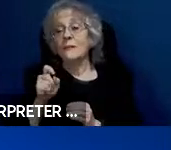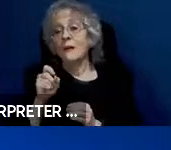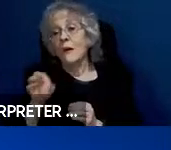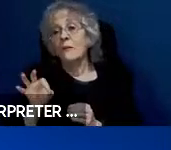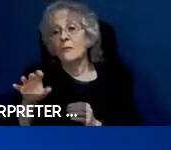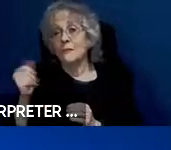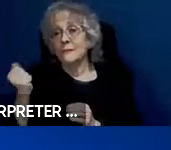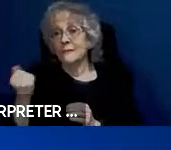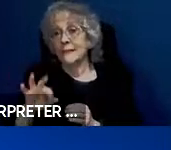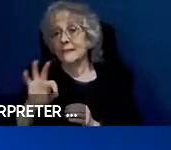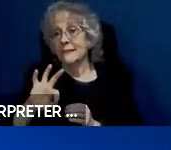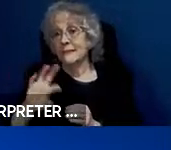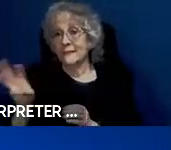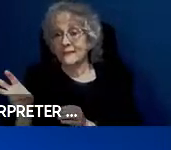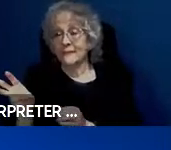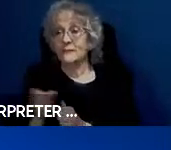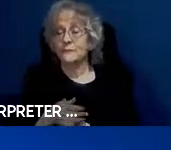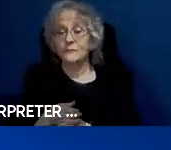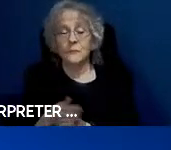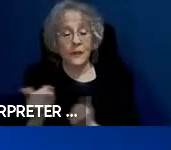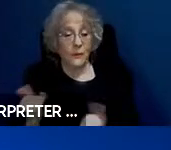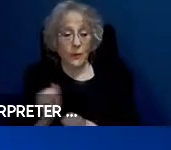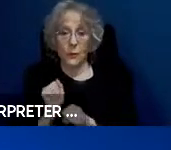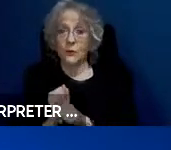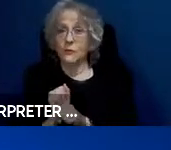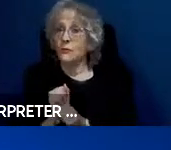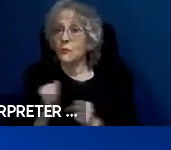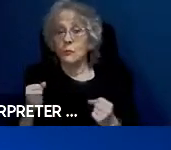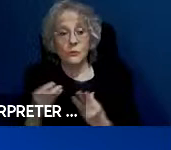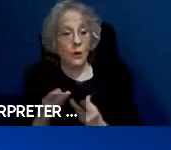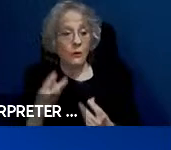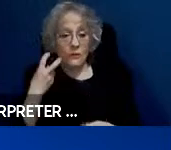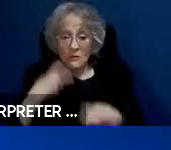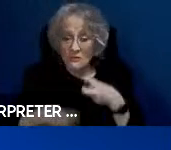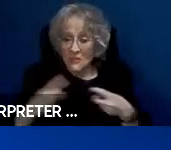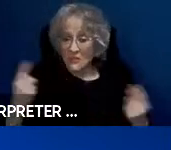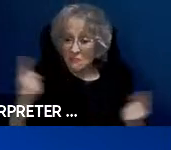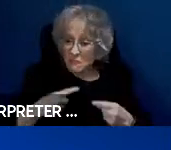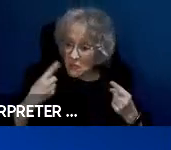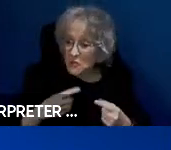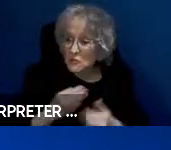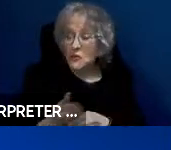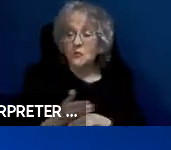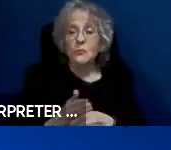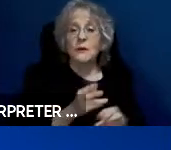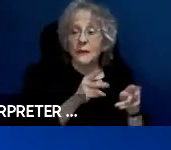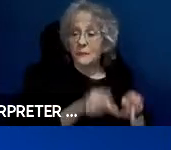works to resolve disputes between consumers and companies regarding telecommunications